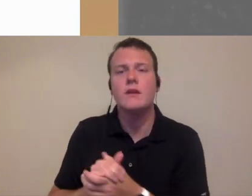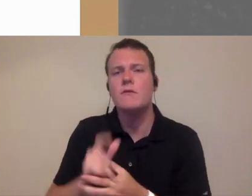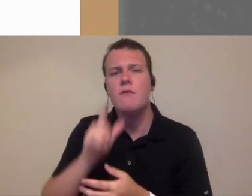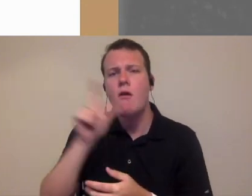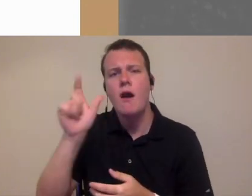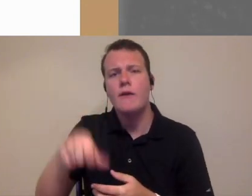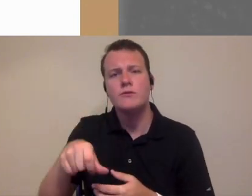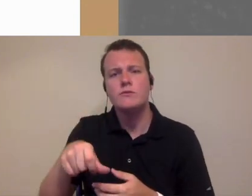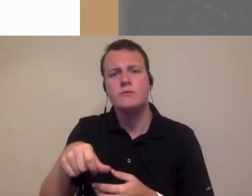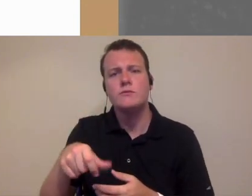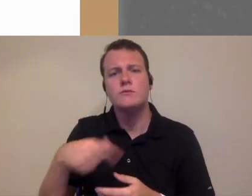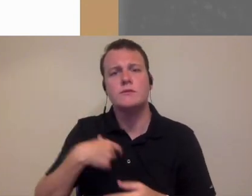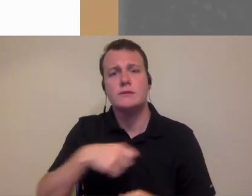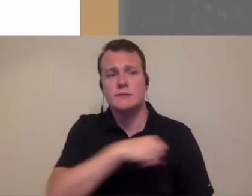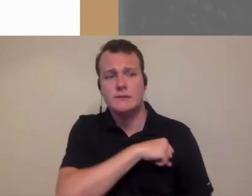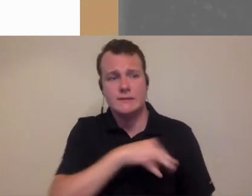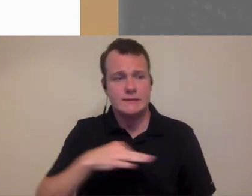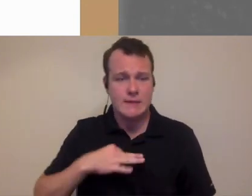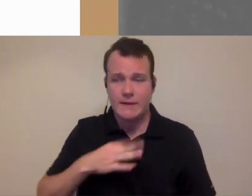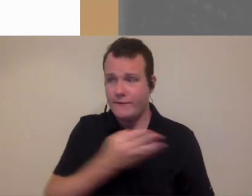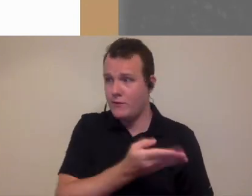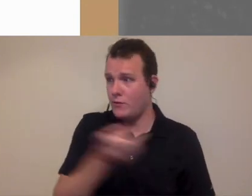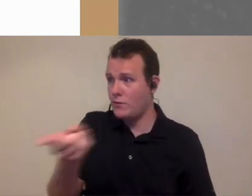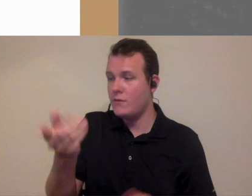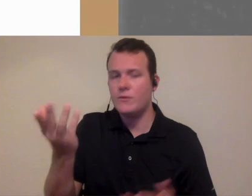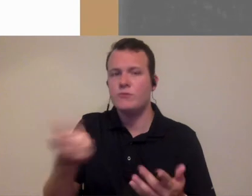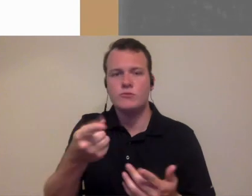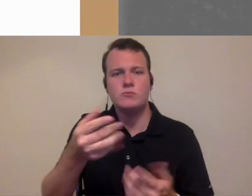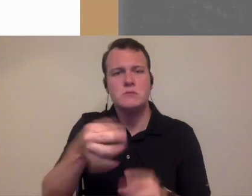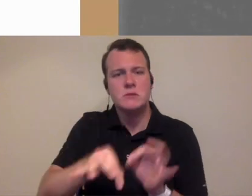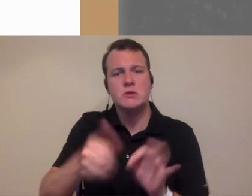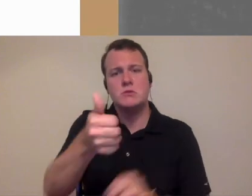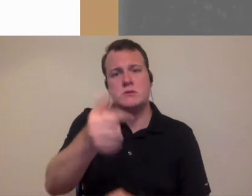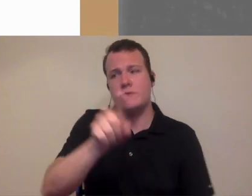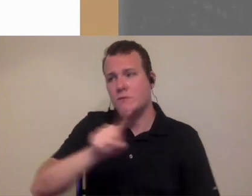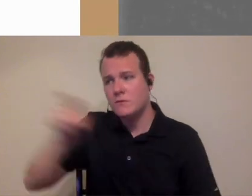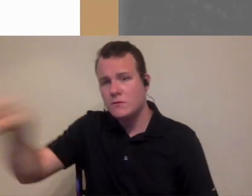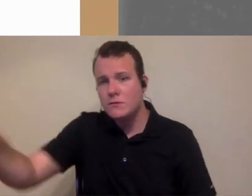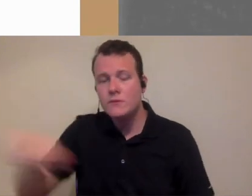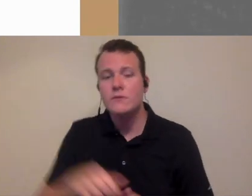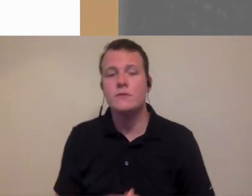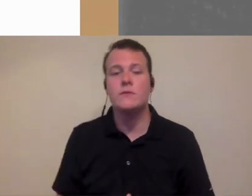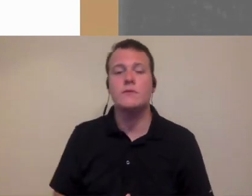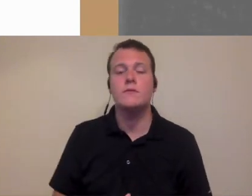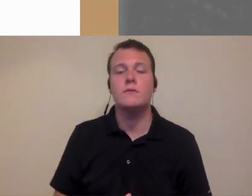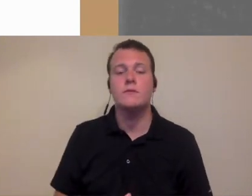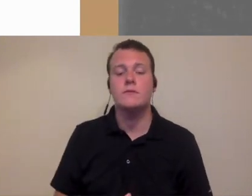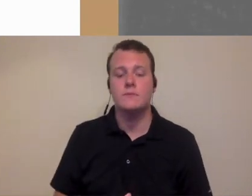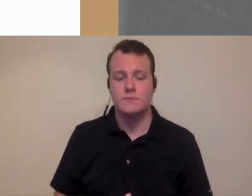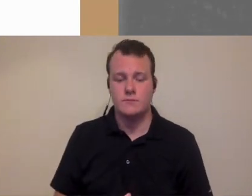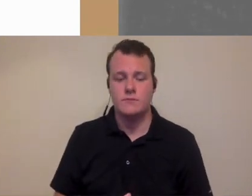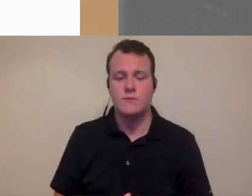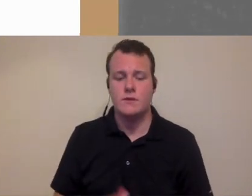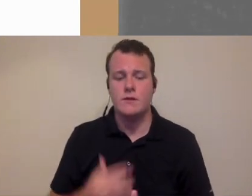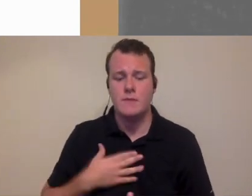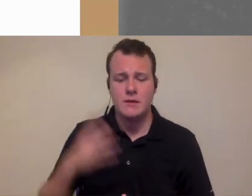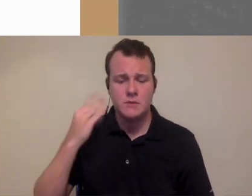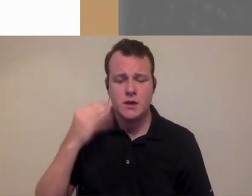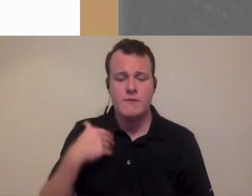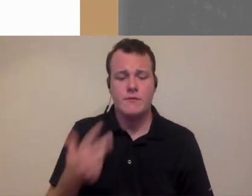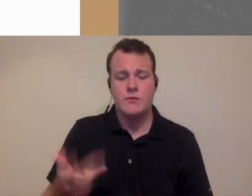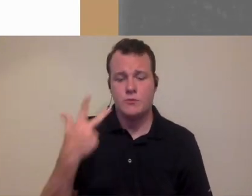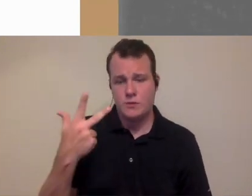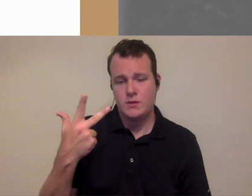necessarily sit near facilities within three blocks of my office and so I was